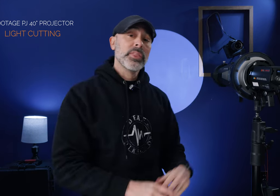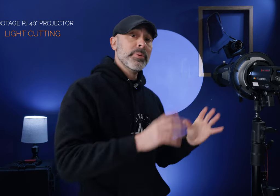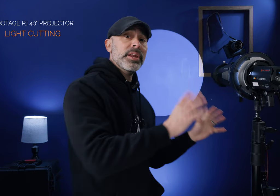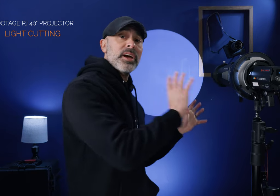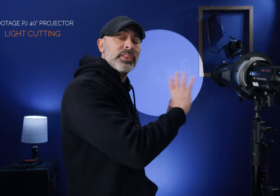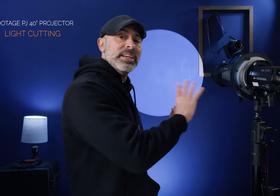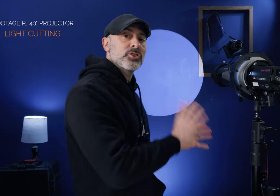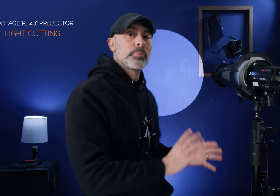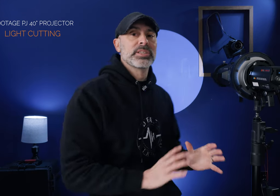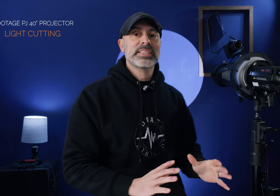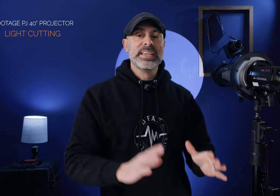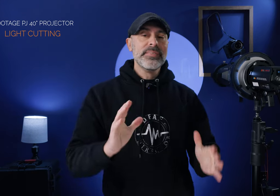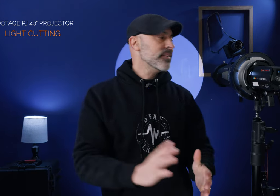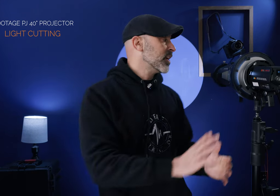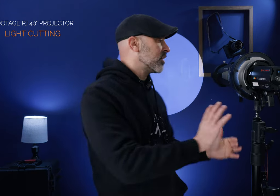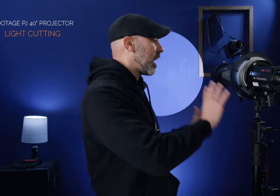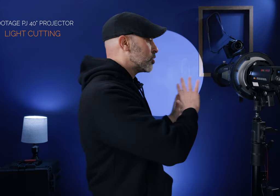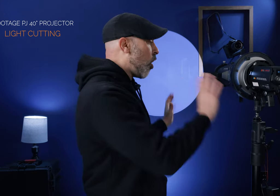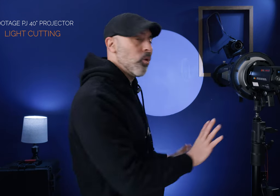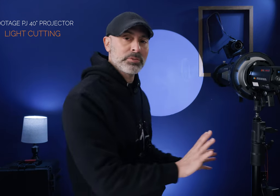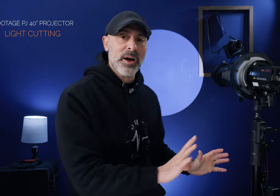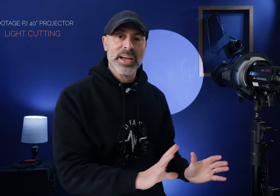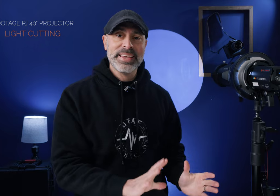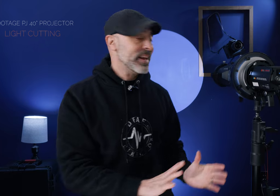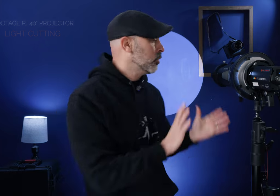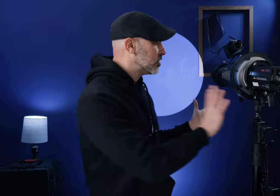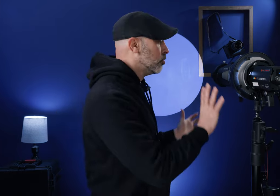the ability to cut the light so precisely even if the that was all the spotlight did it would still